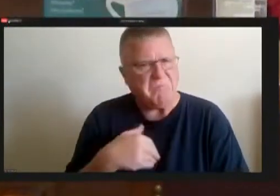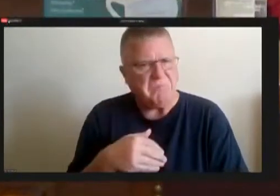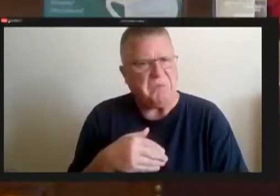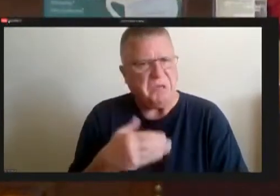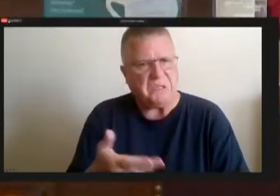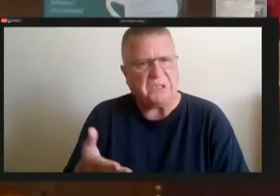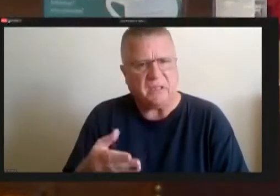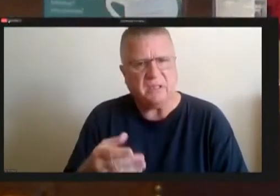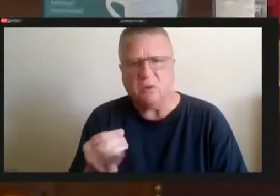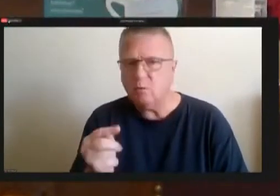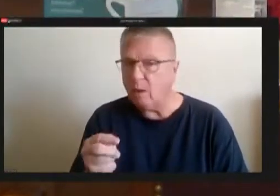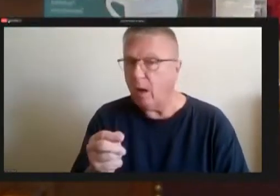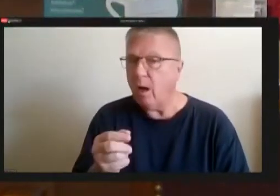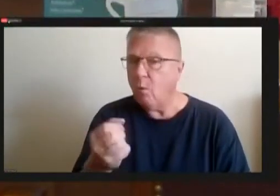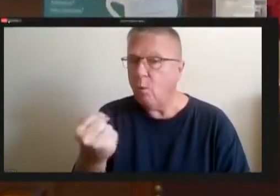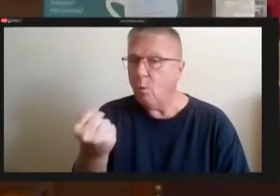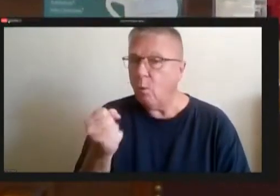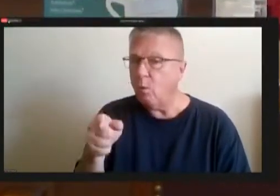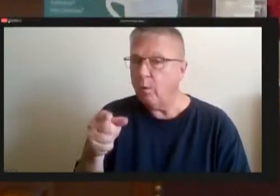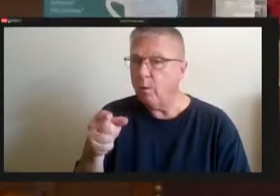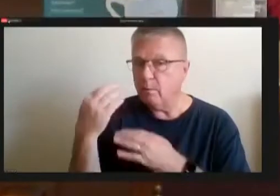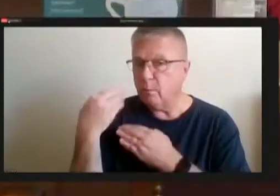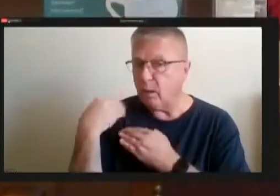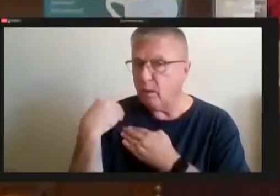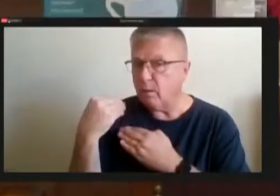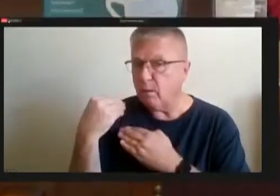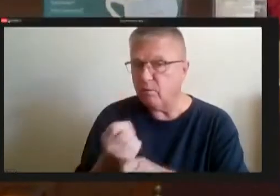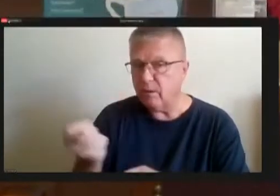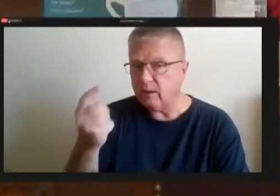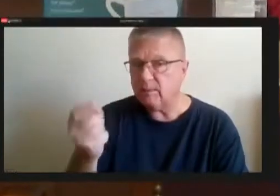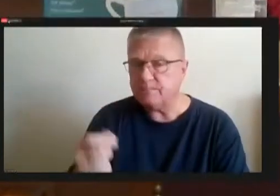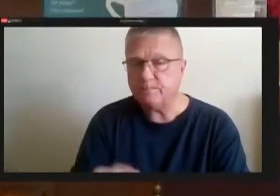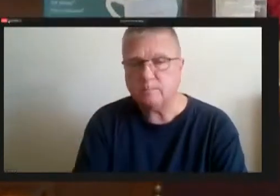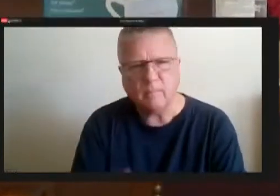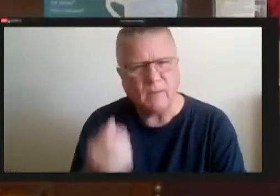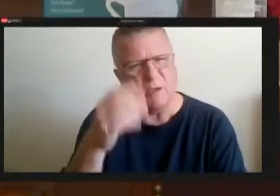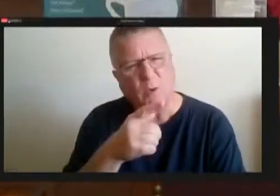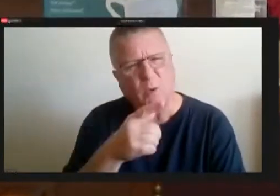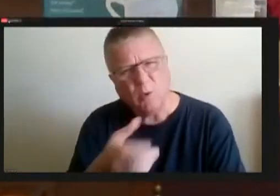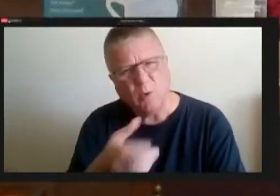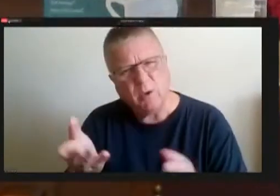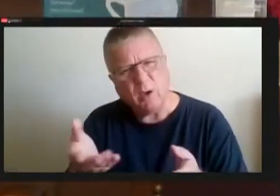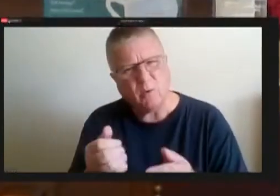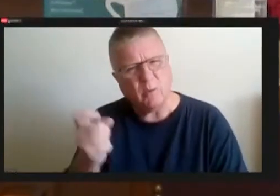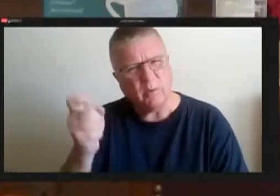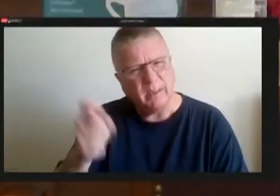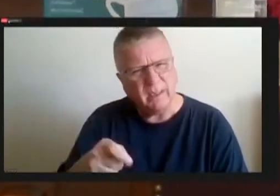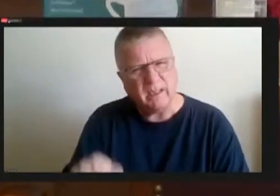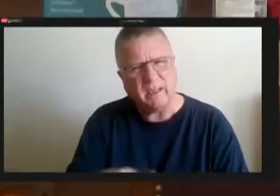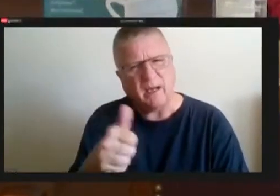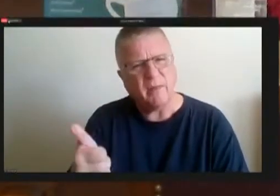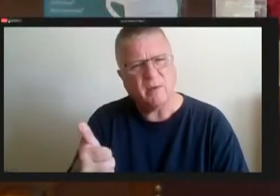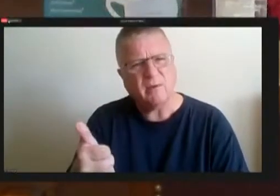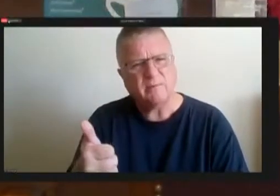This next year. I guess I just, I don't know who had the conversation we needed another sweeper if we have it.